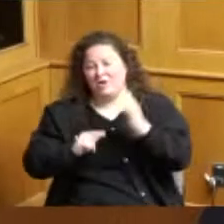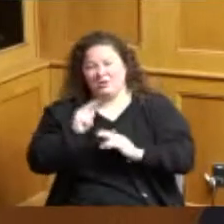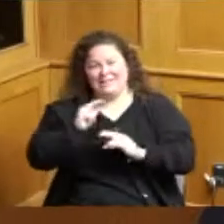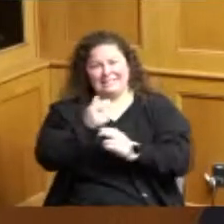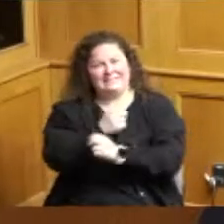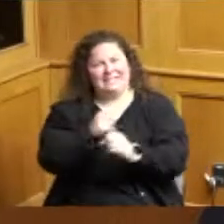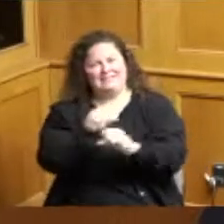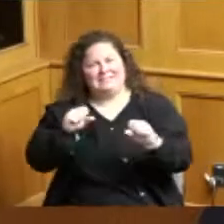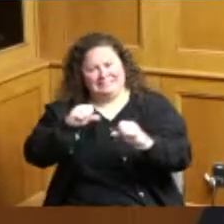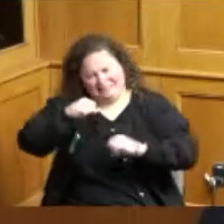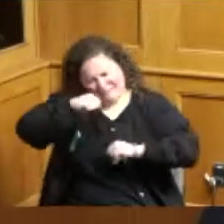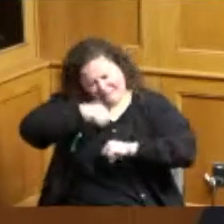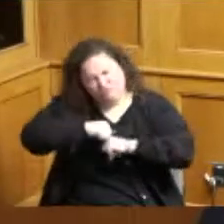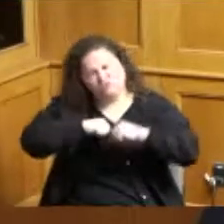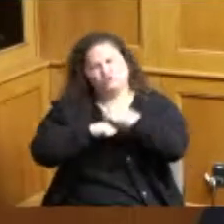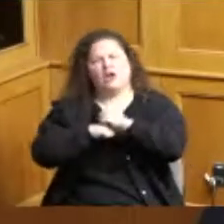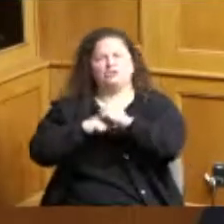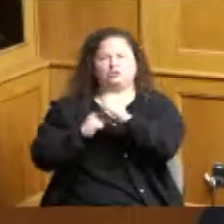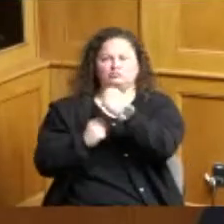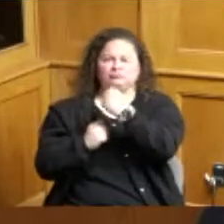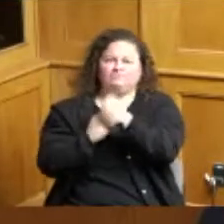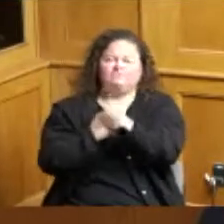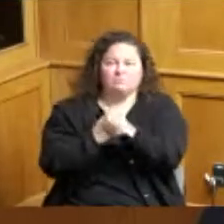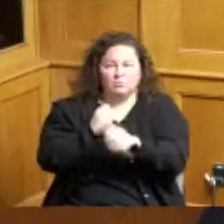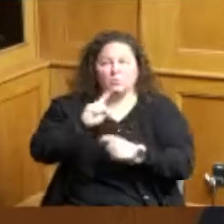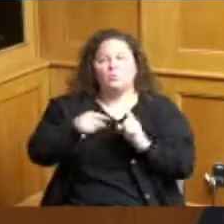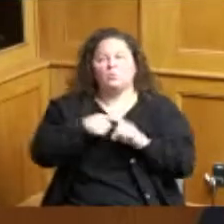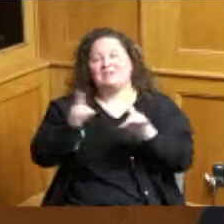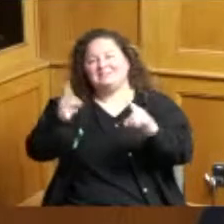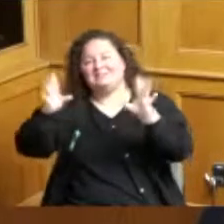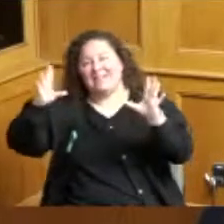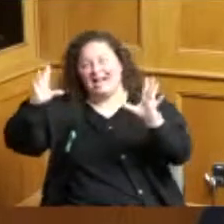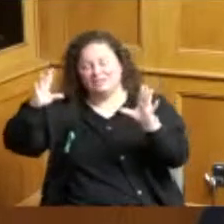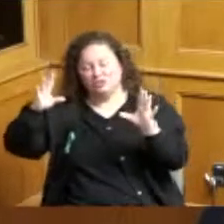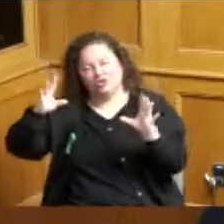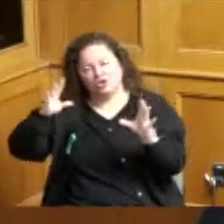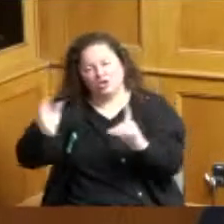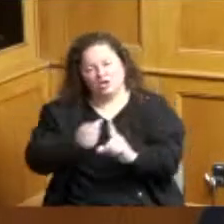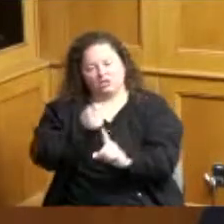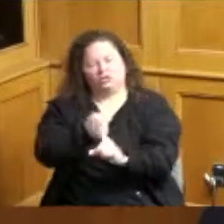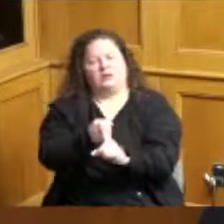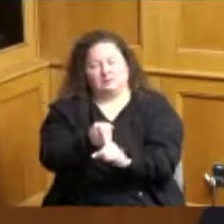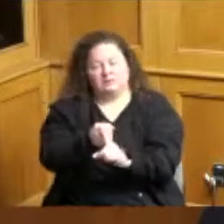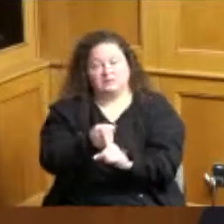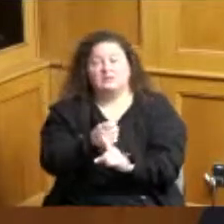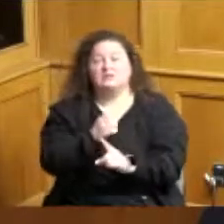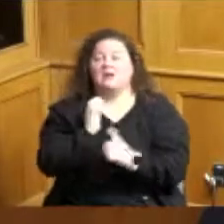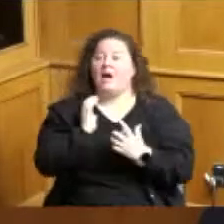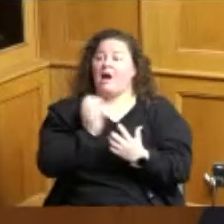life and when the disasters strike and whereas our confidence and the resilience of these buildings